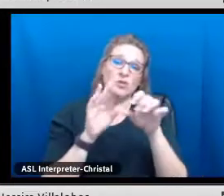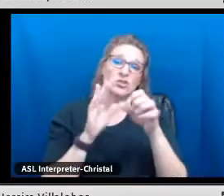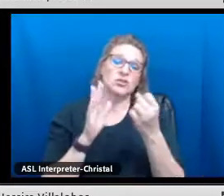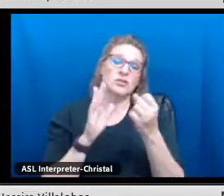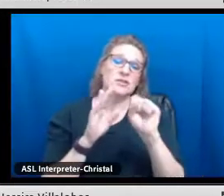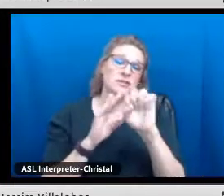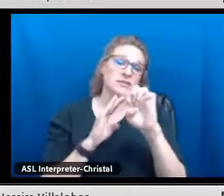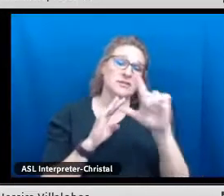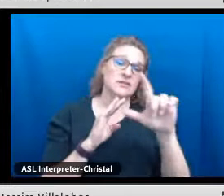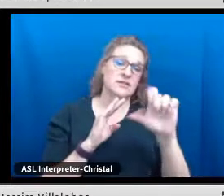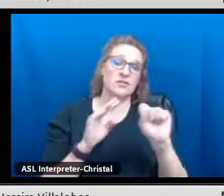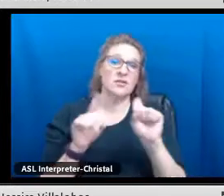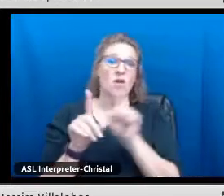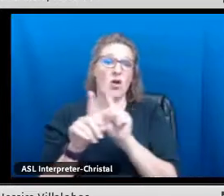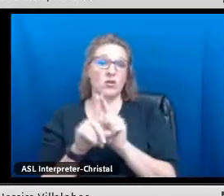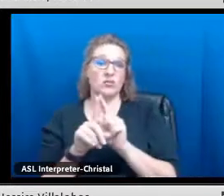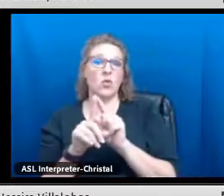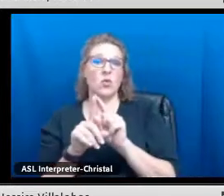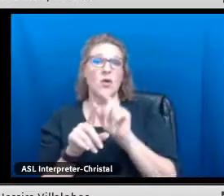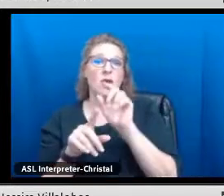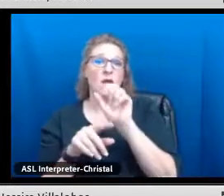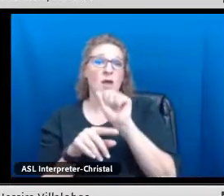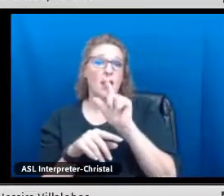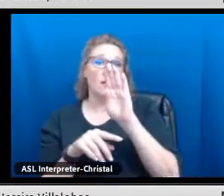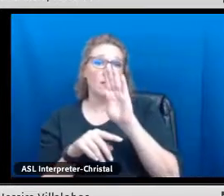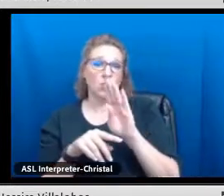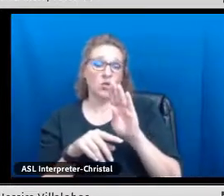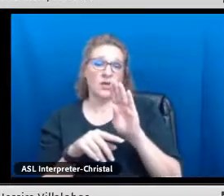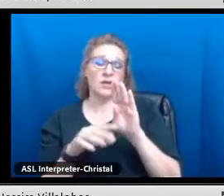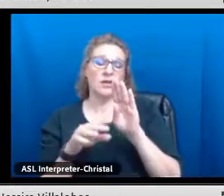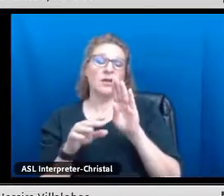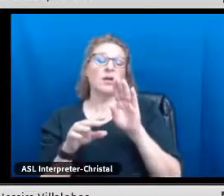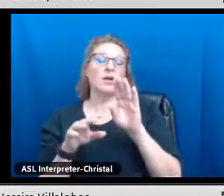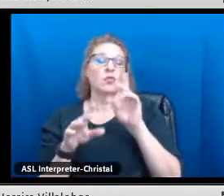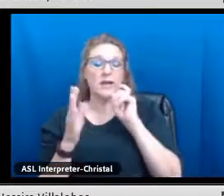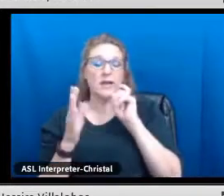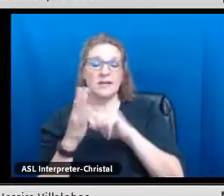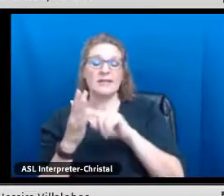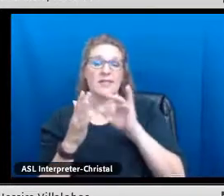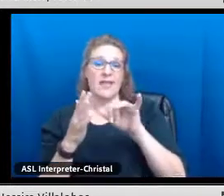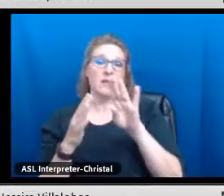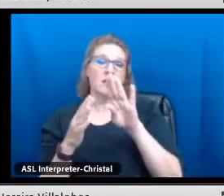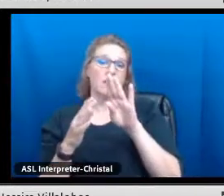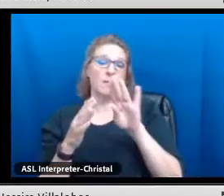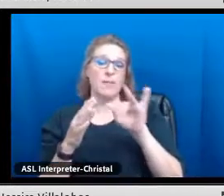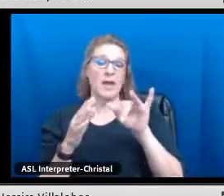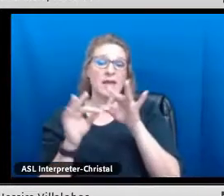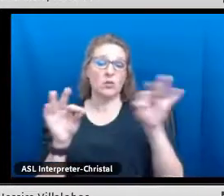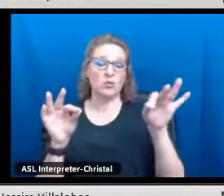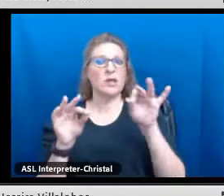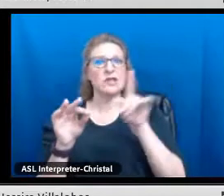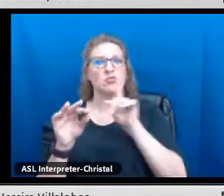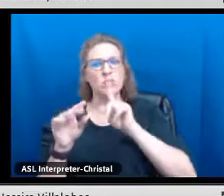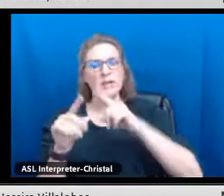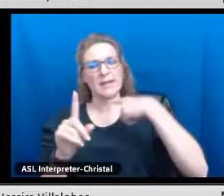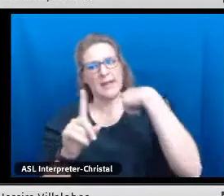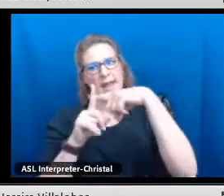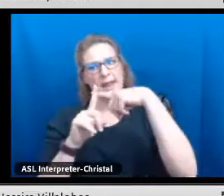foreign language seals. Furthermore, Albuquerque Public Schools recognizes that bilingualism is an asset that all students